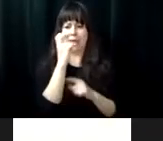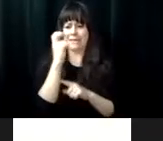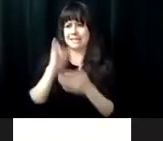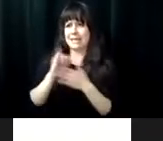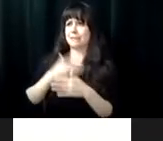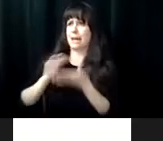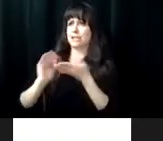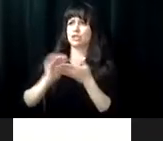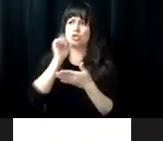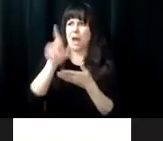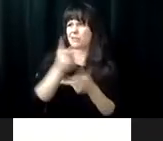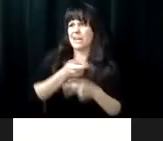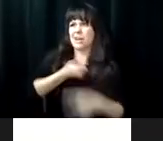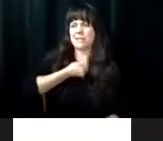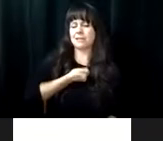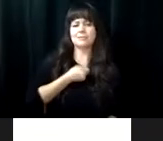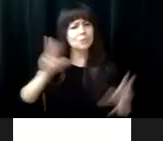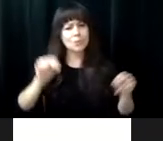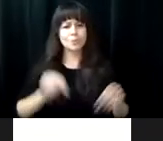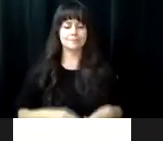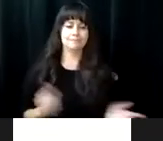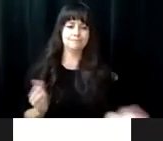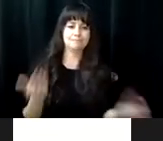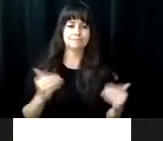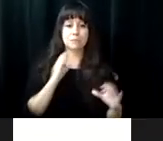issue. There is no reason to let blindness